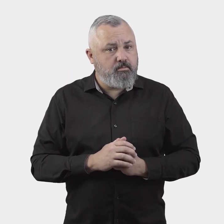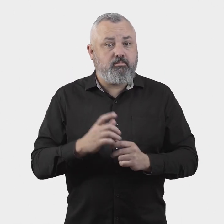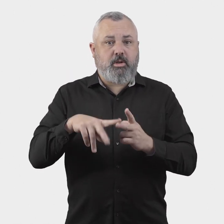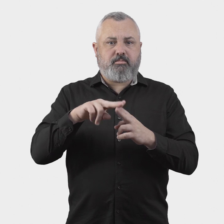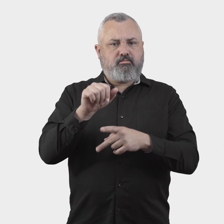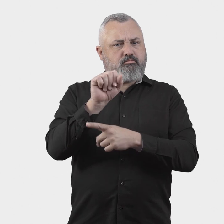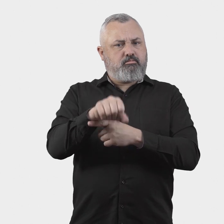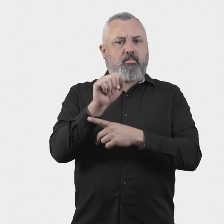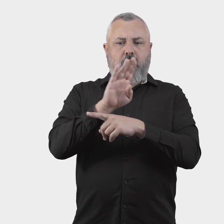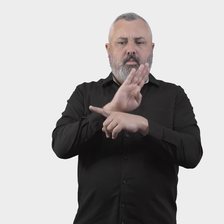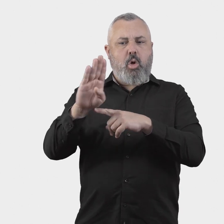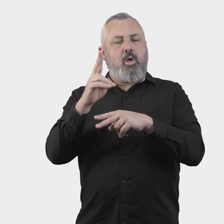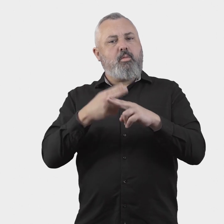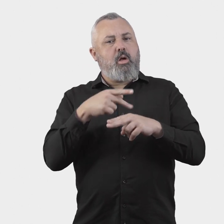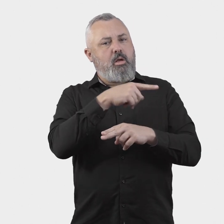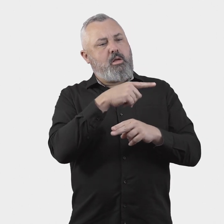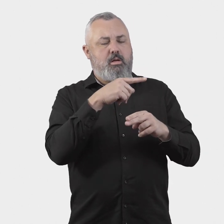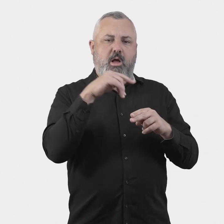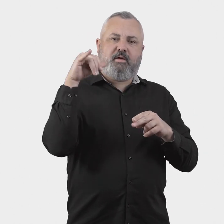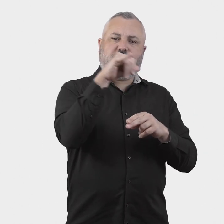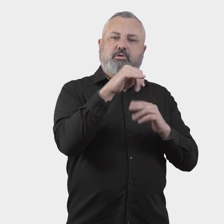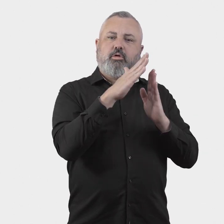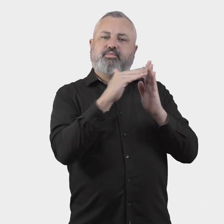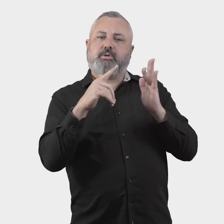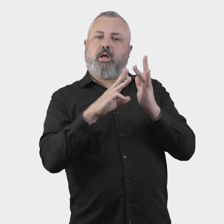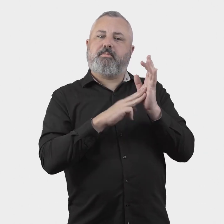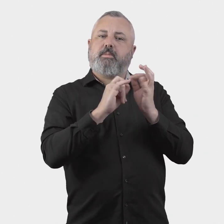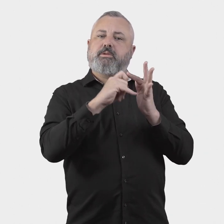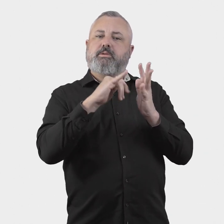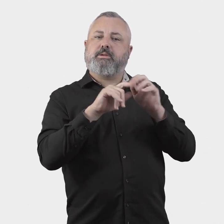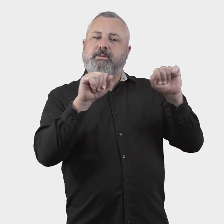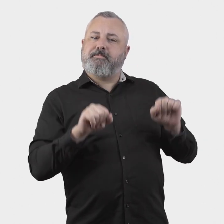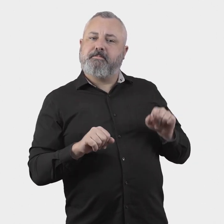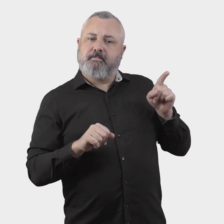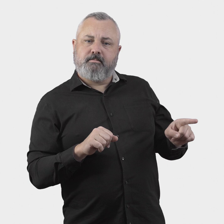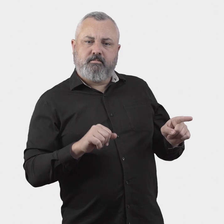4. If a board is established to govern the Aviation Industry Ombuds Scheme,